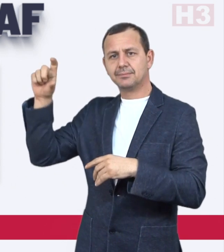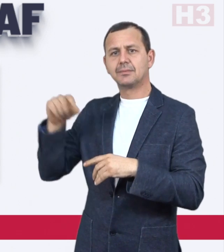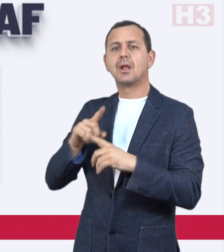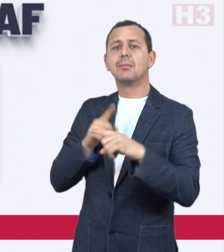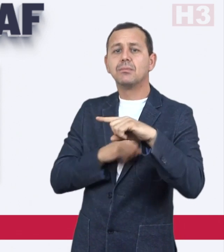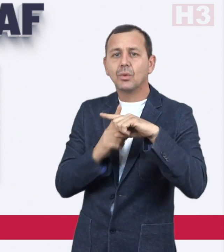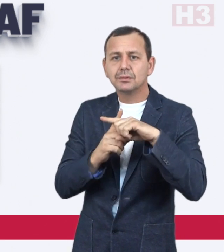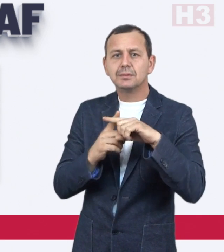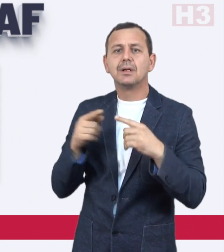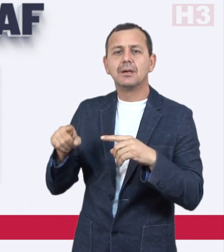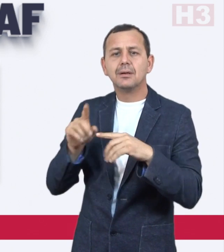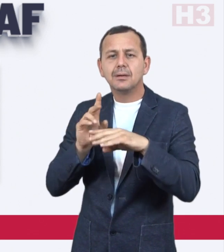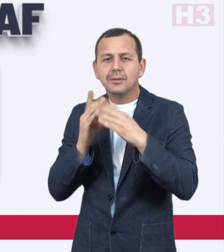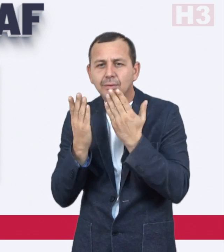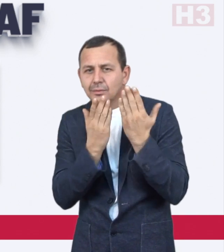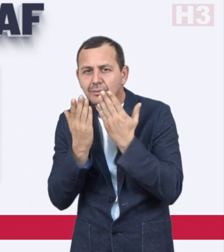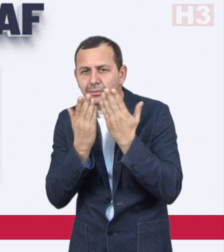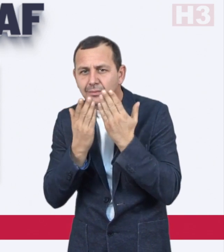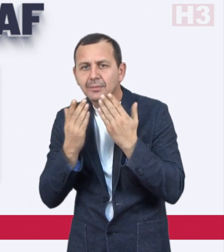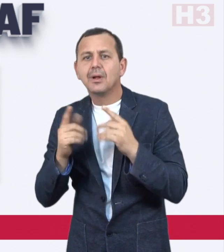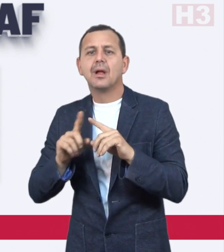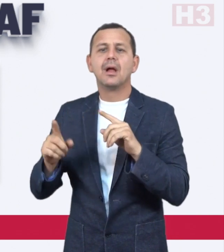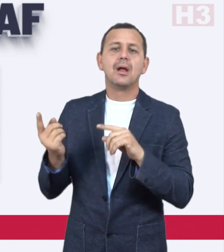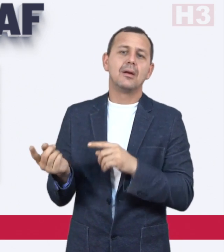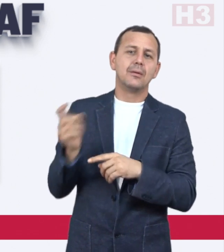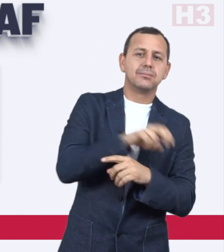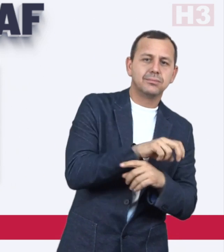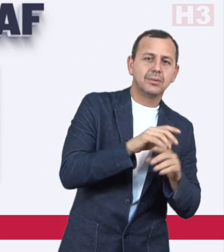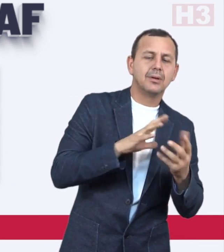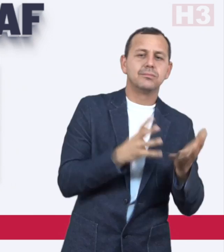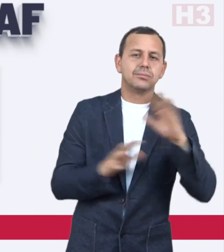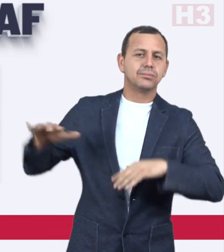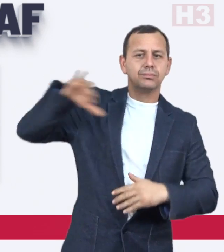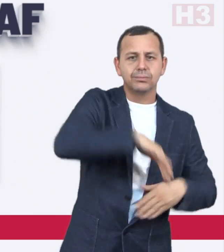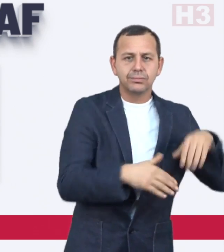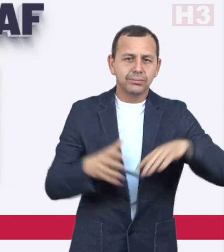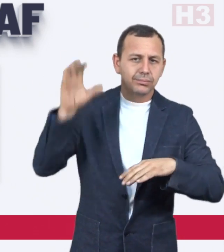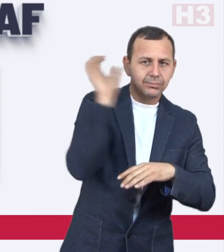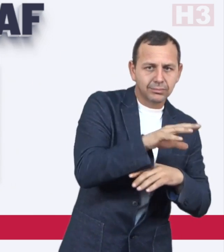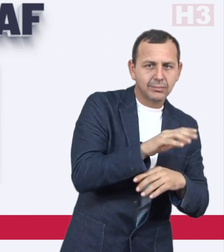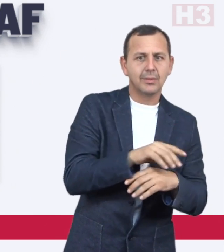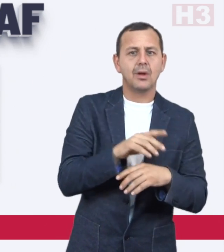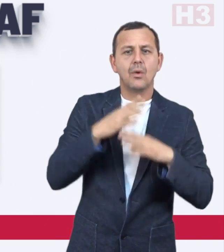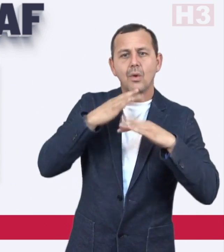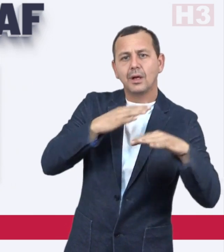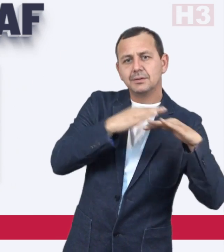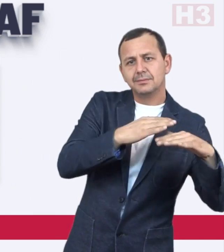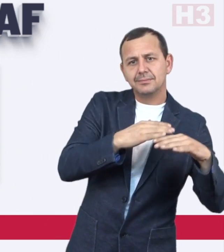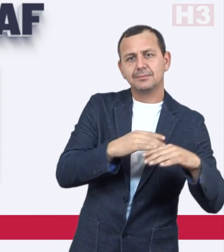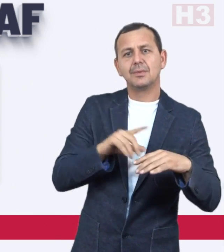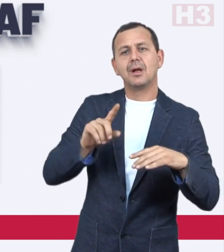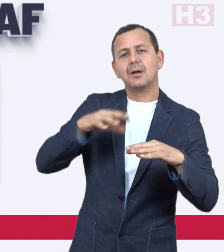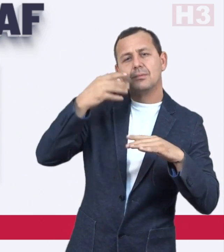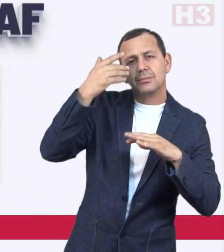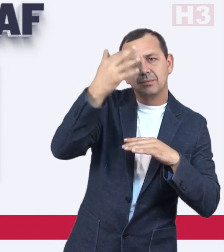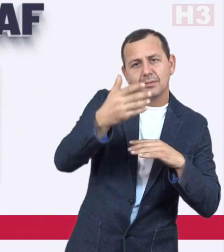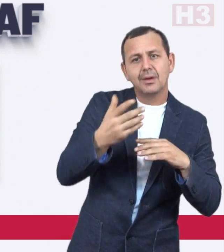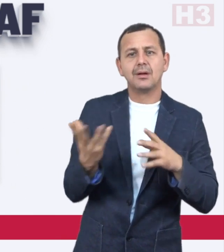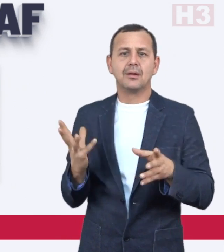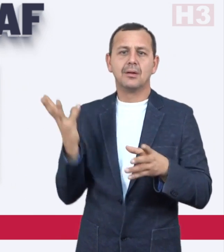while continuing to play water sports, and hopes